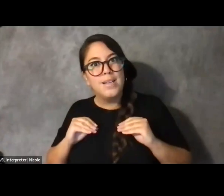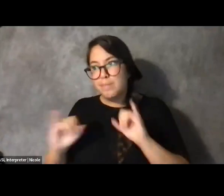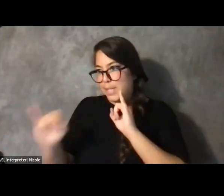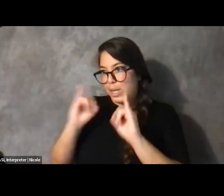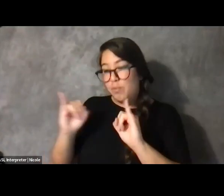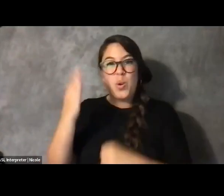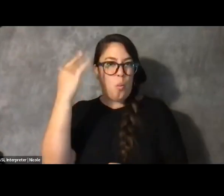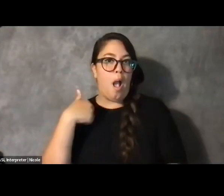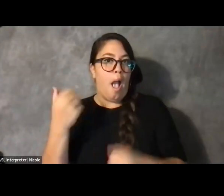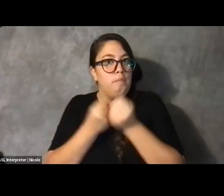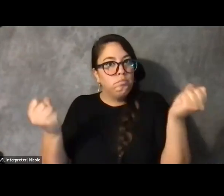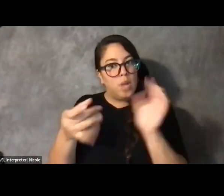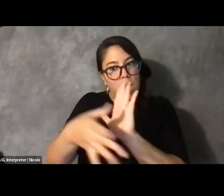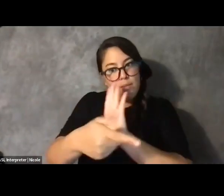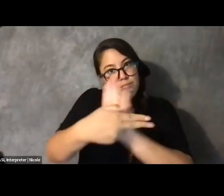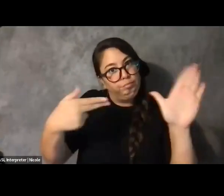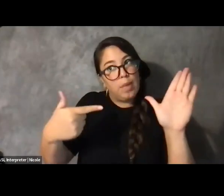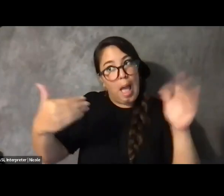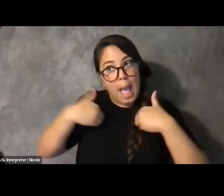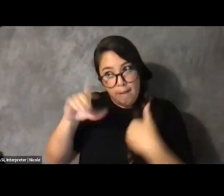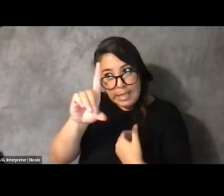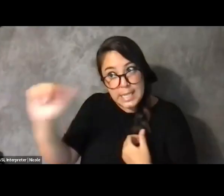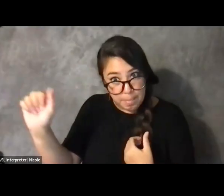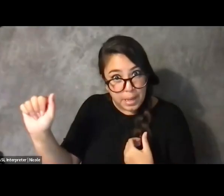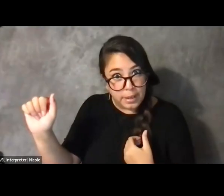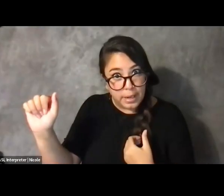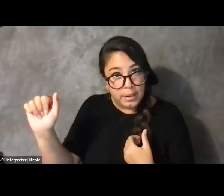and I never got an interview once I -- when I disclosed.